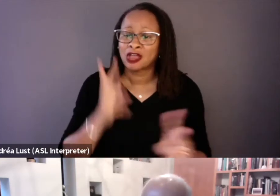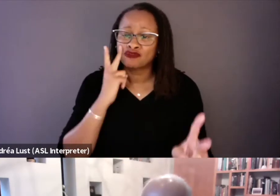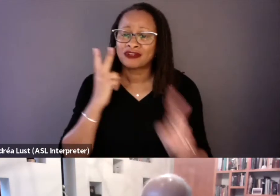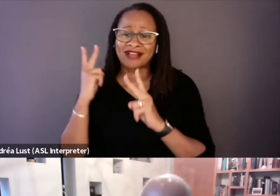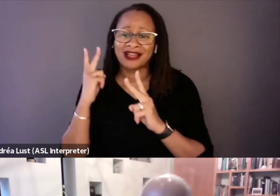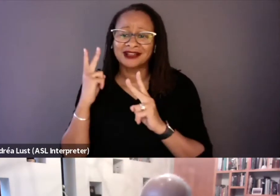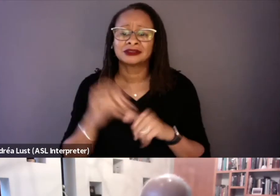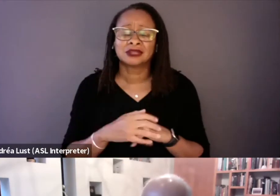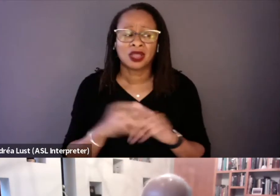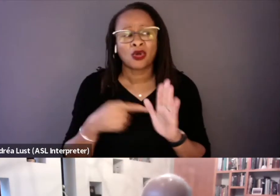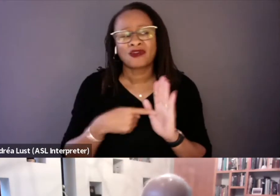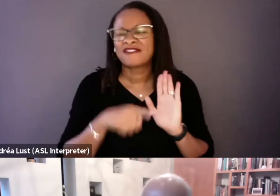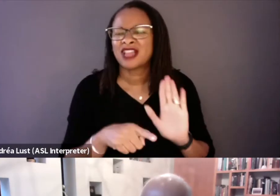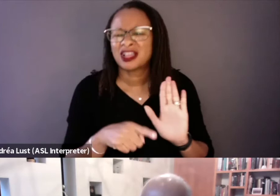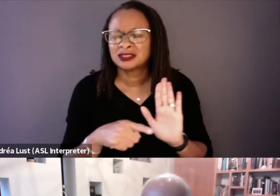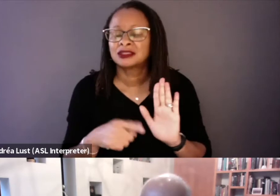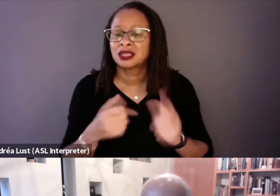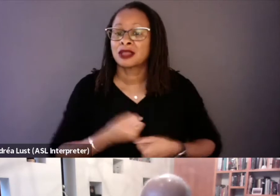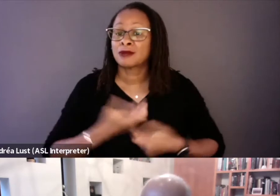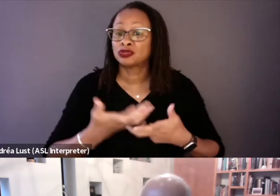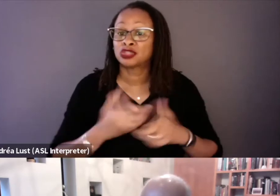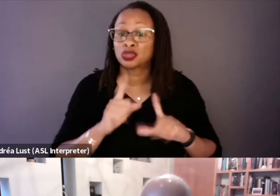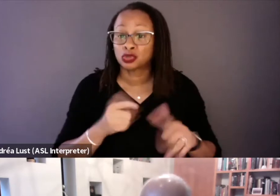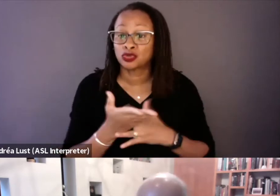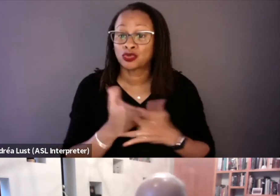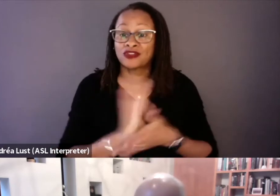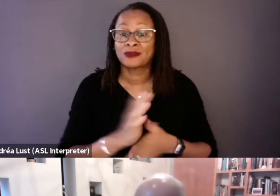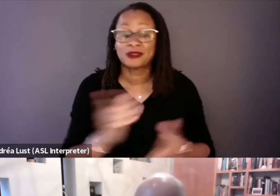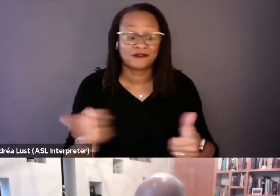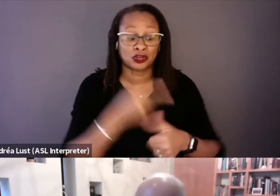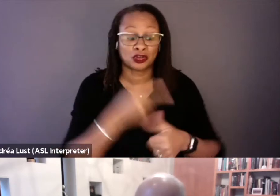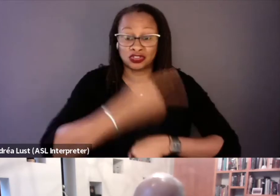from the first day where everybody inside,